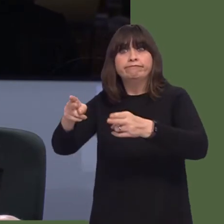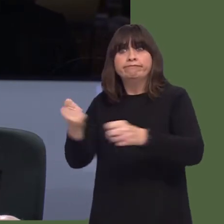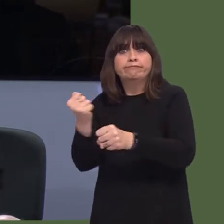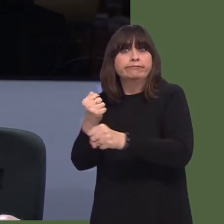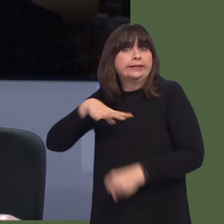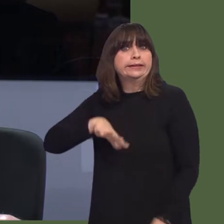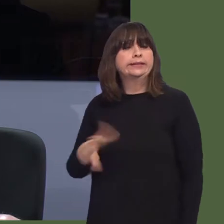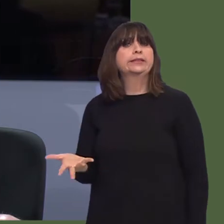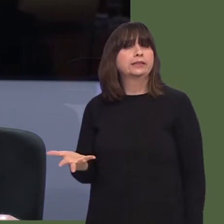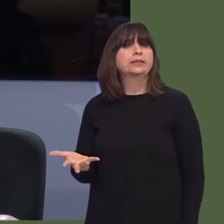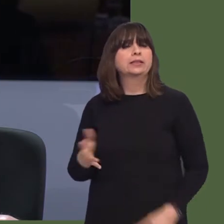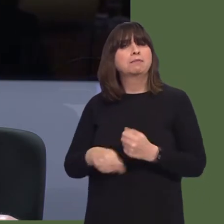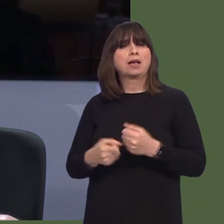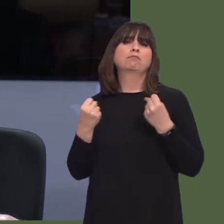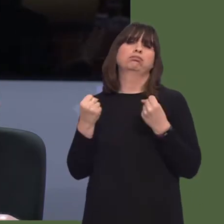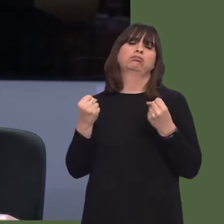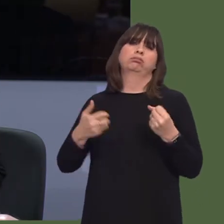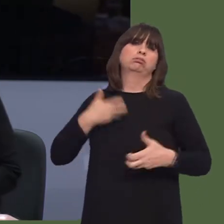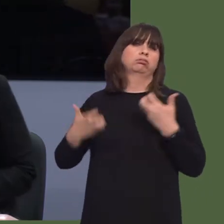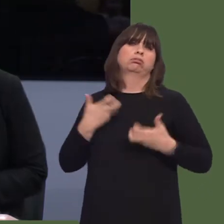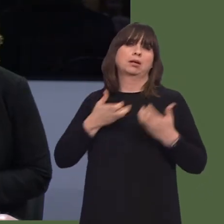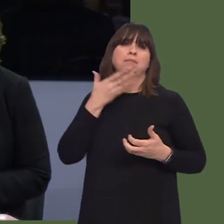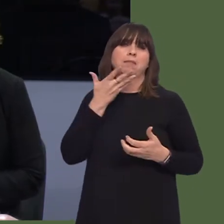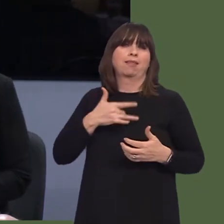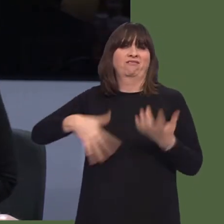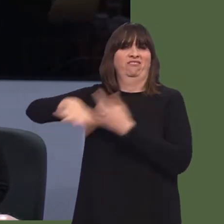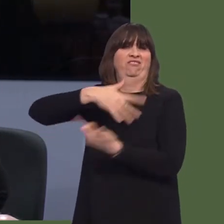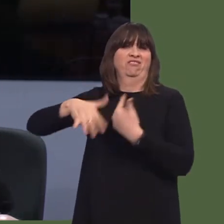as in this instance, probably, high and dry, and lots of them will not be paid?